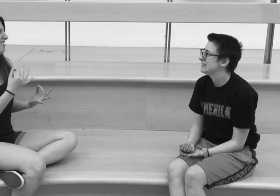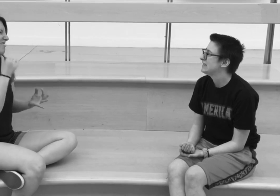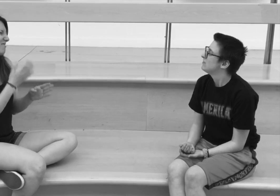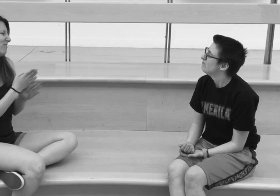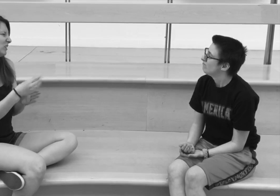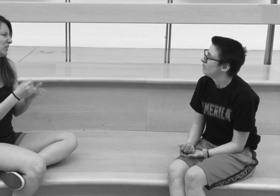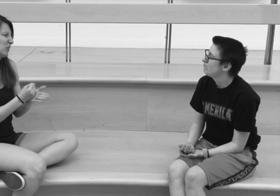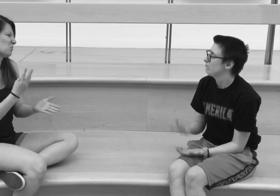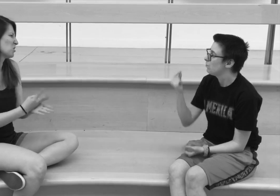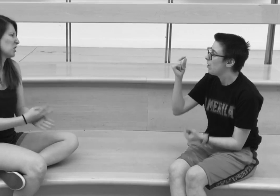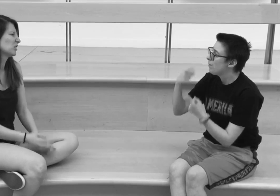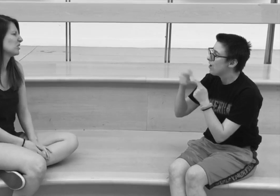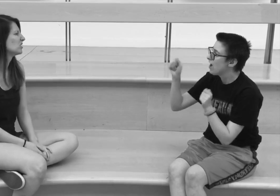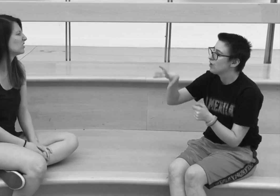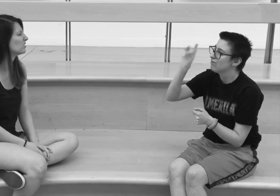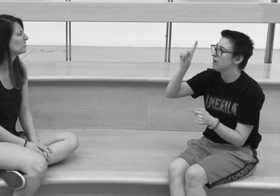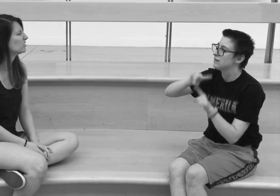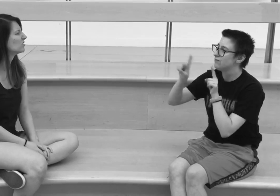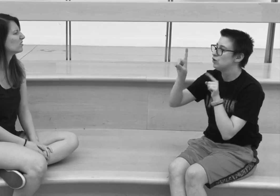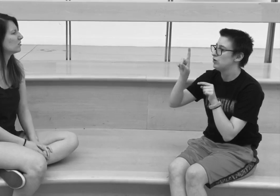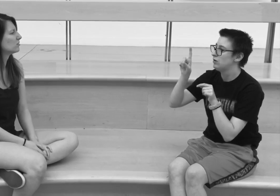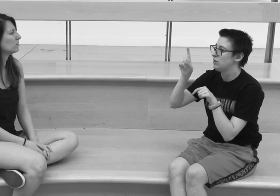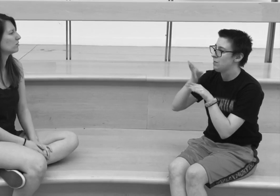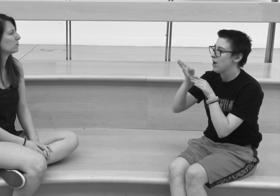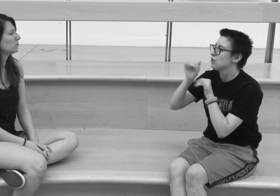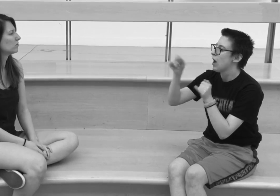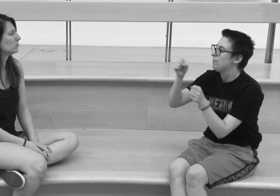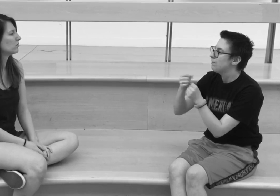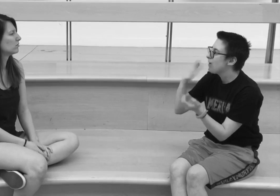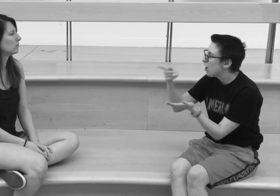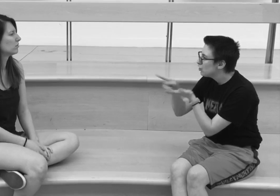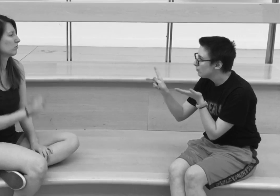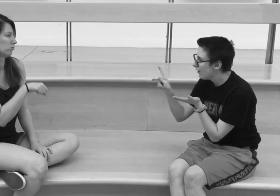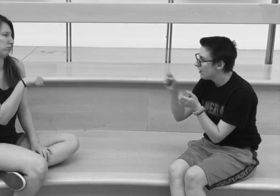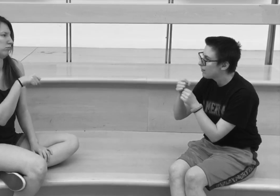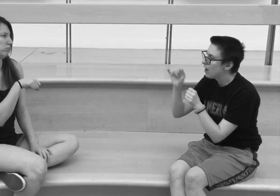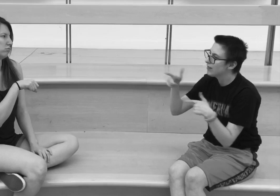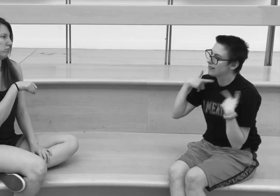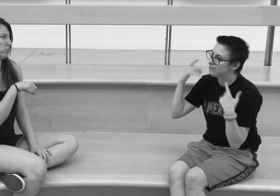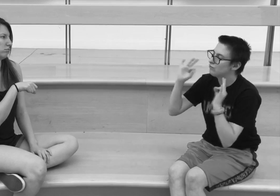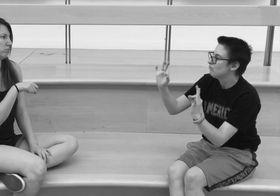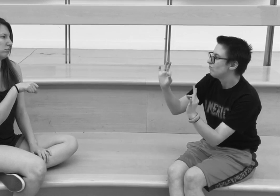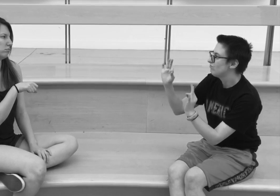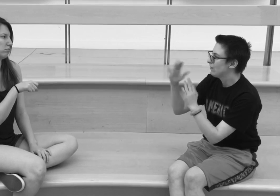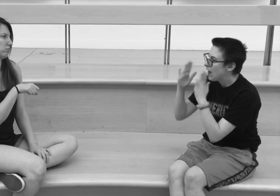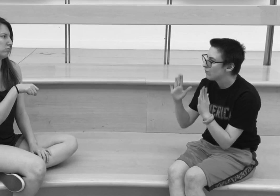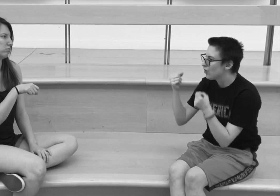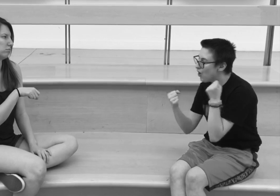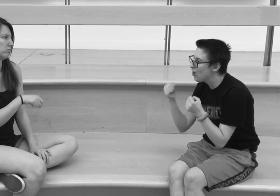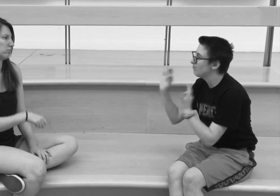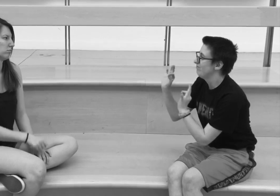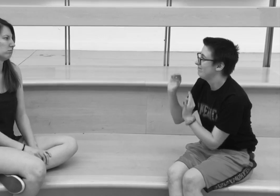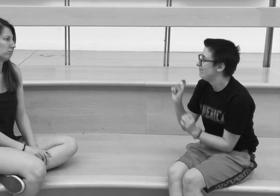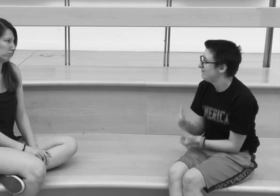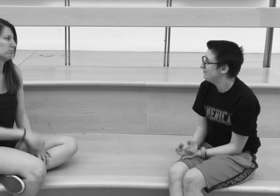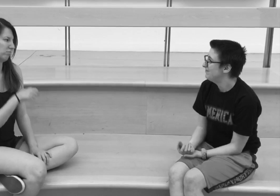Jessica: I have decided to not major in Social Work. Zoie: You could always find different majors that pay better. This would mean great life with car and house.